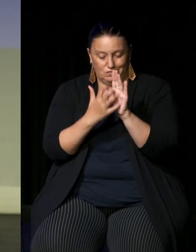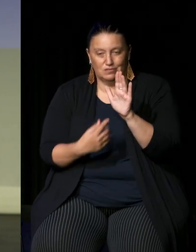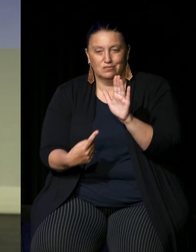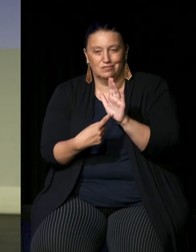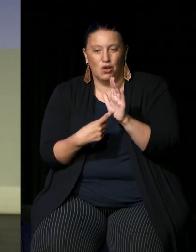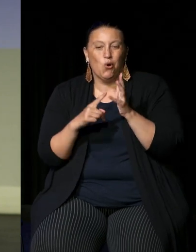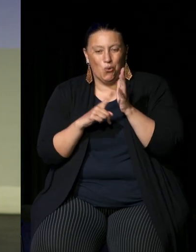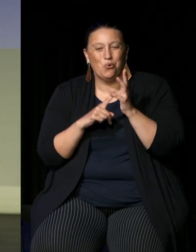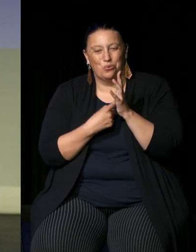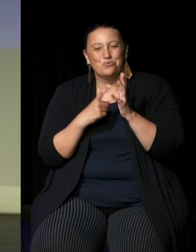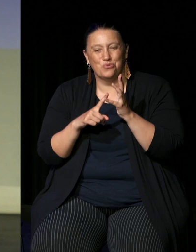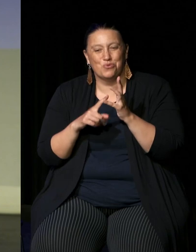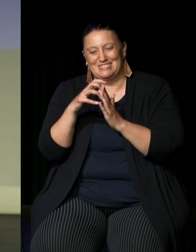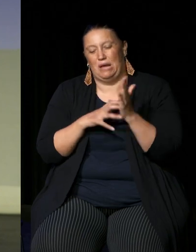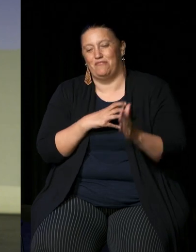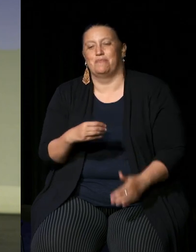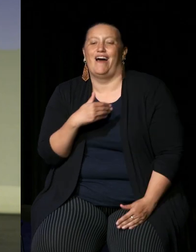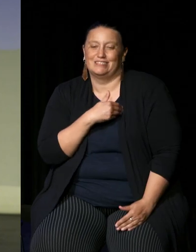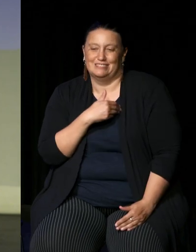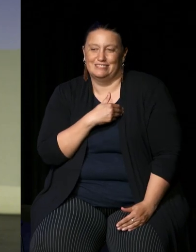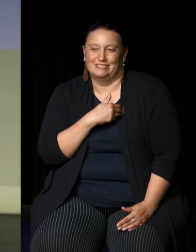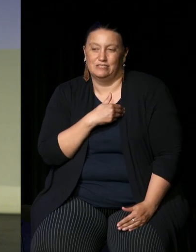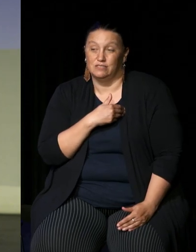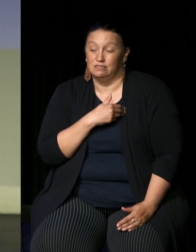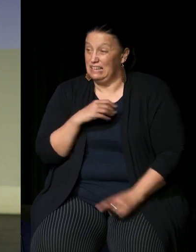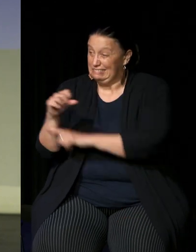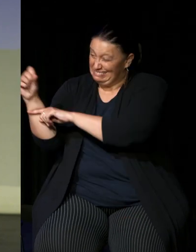Uluru Statement From The Heart so there was overwhelming support for constitutional